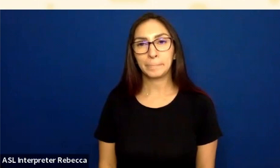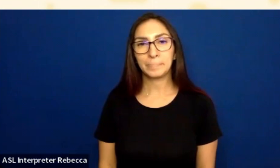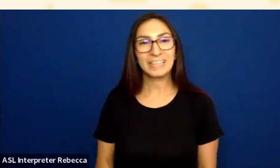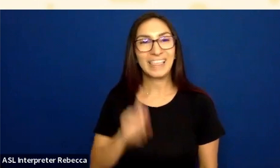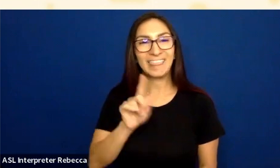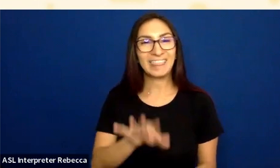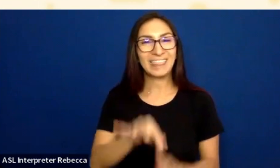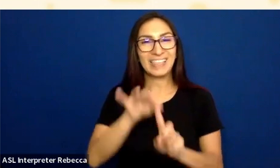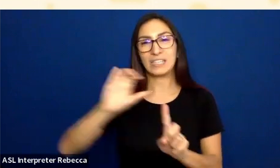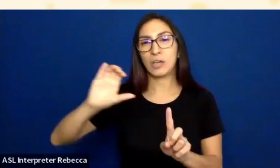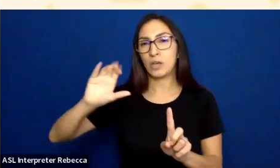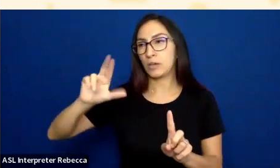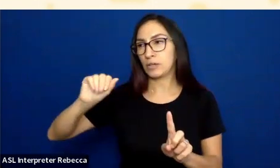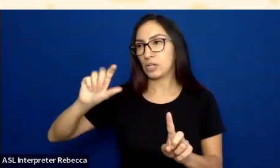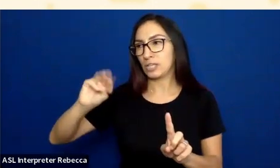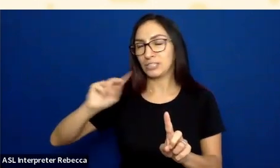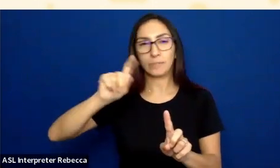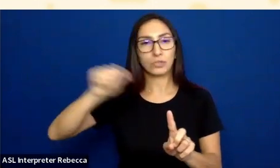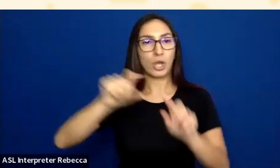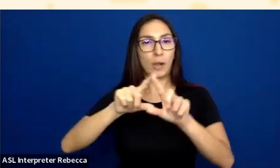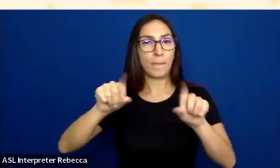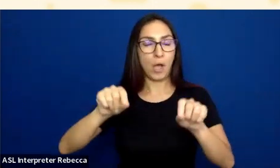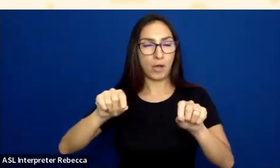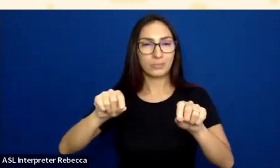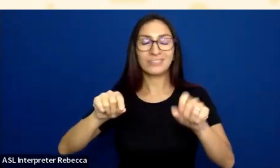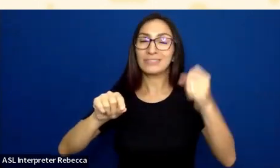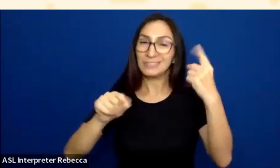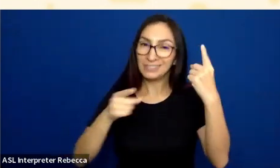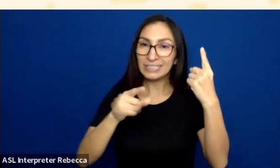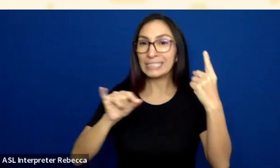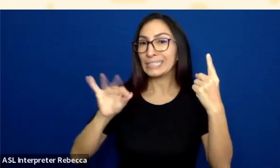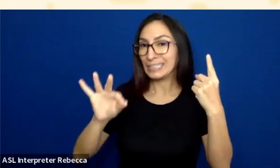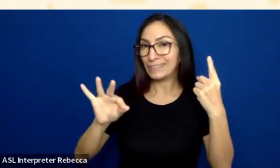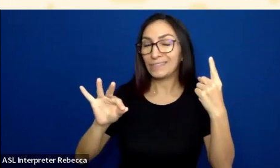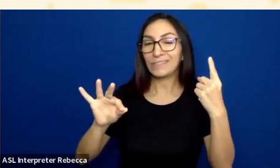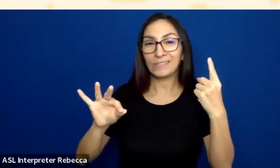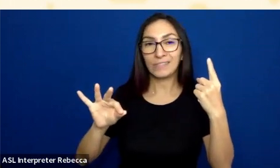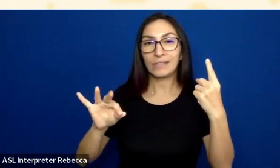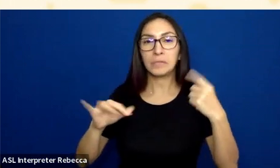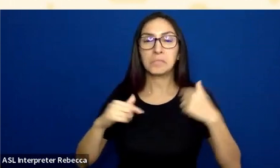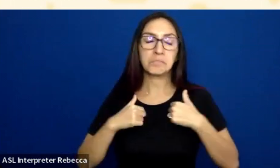if I'd stuck with the built-in native kind of browser-built check box,